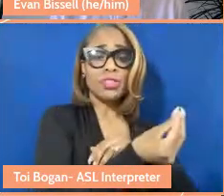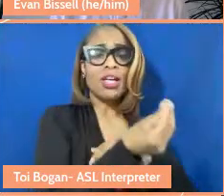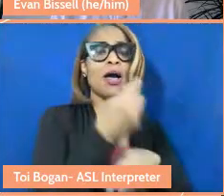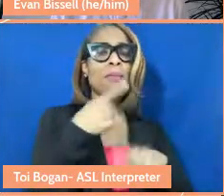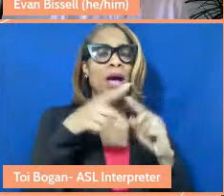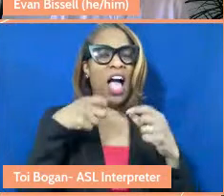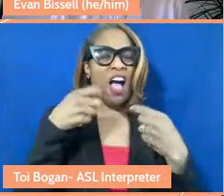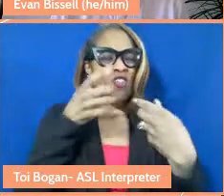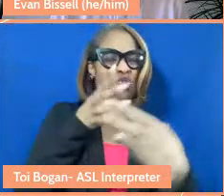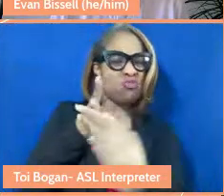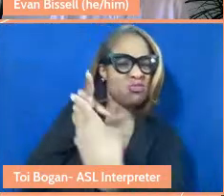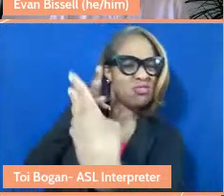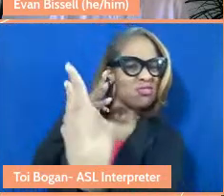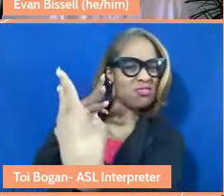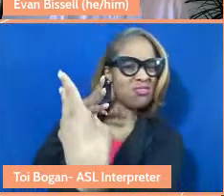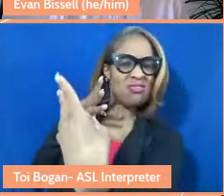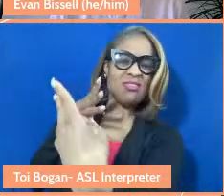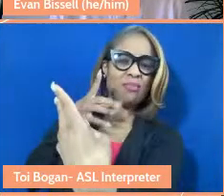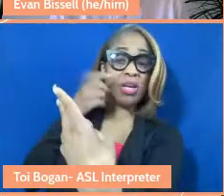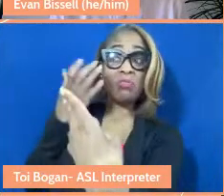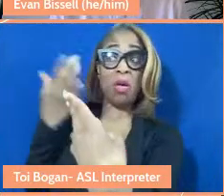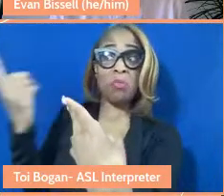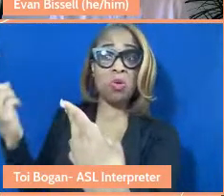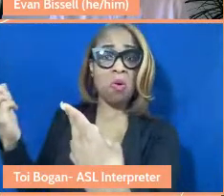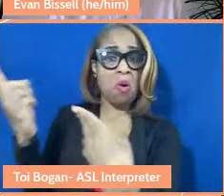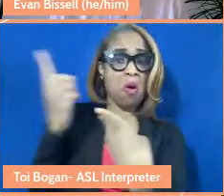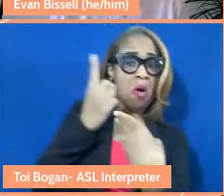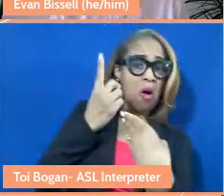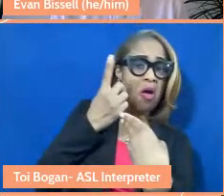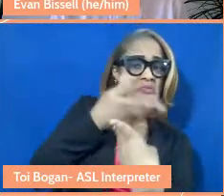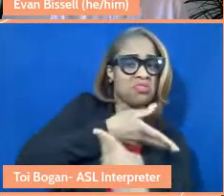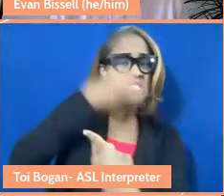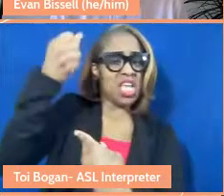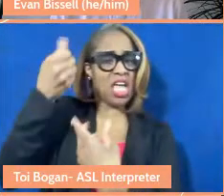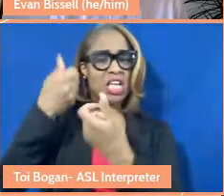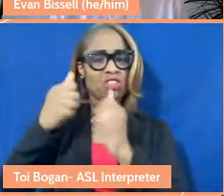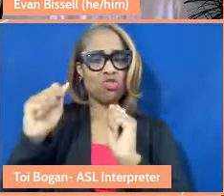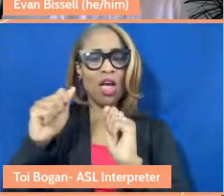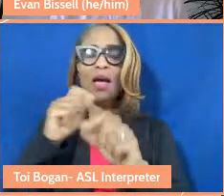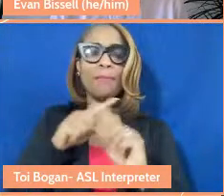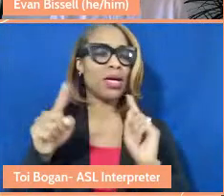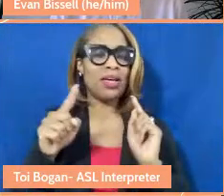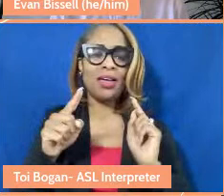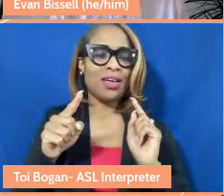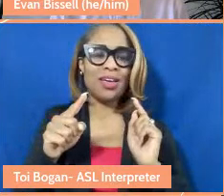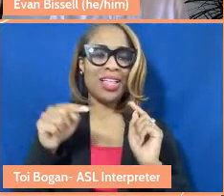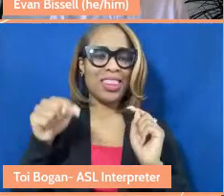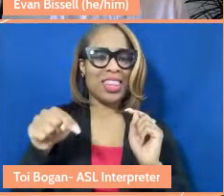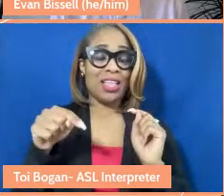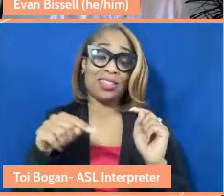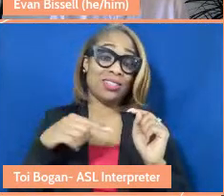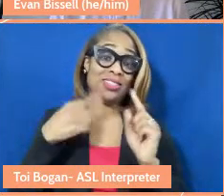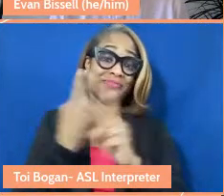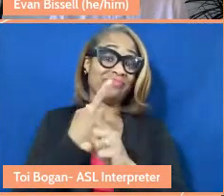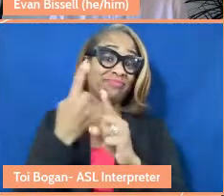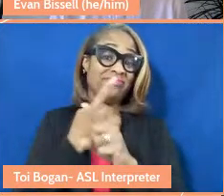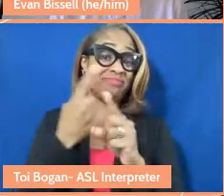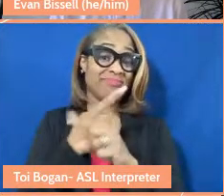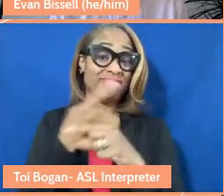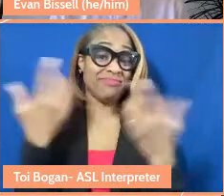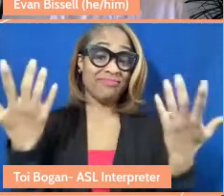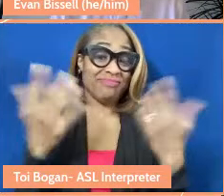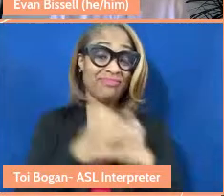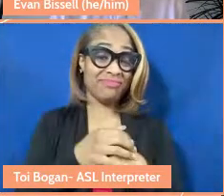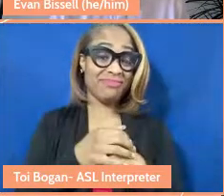a wall because you might come try to get my stuff. And this is classical Thomas Hobbes.